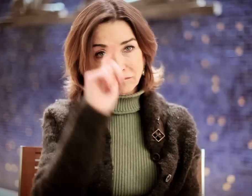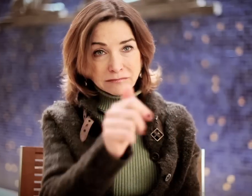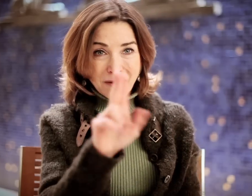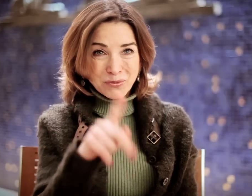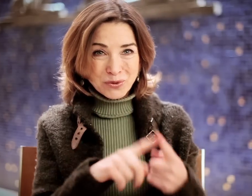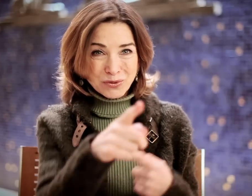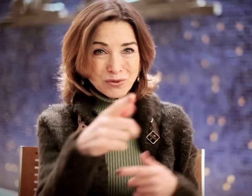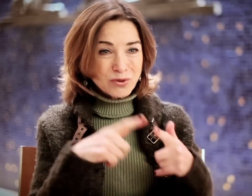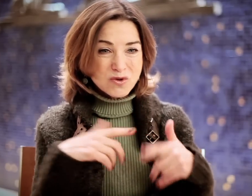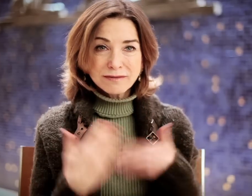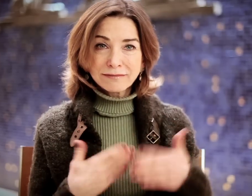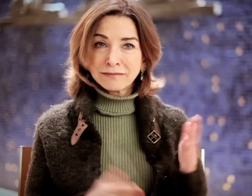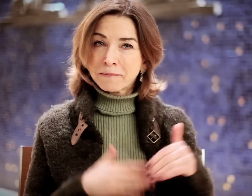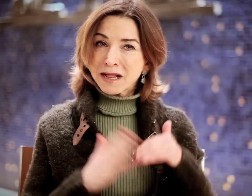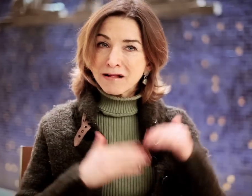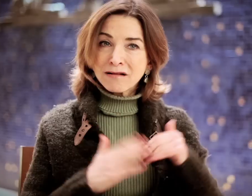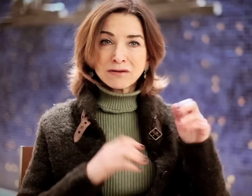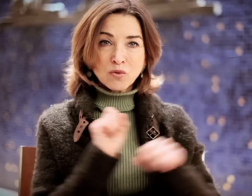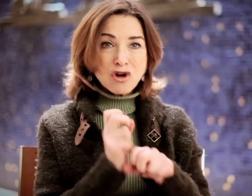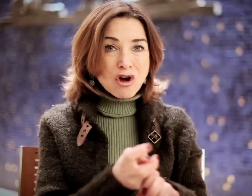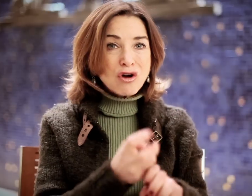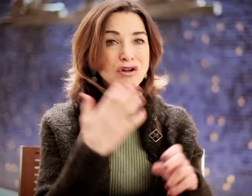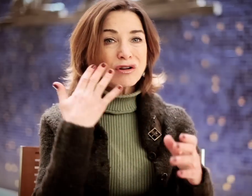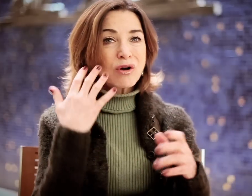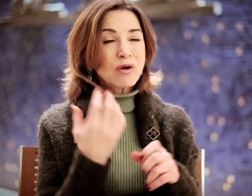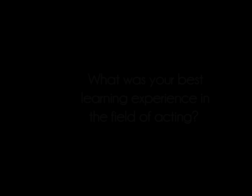Now it's up to you to keep going. Keep building, working hard, you know?